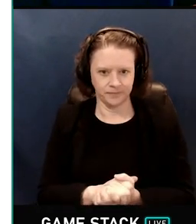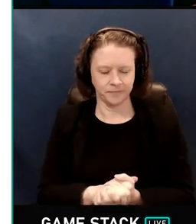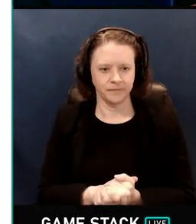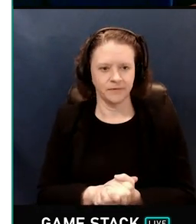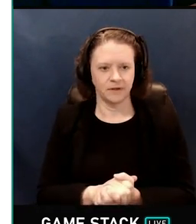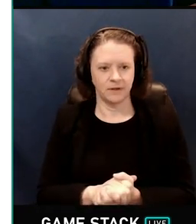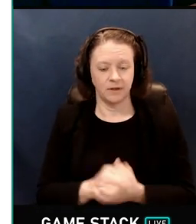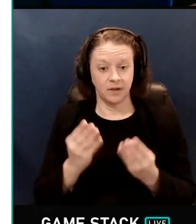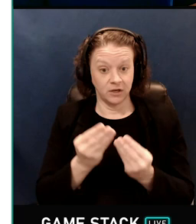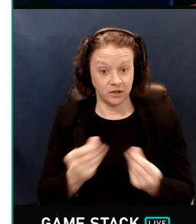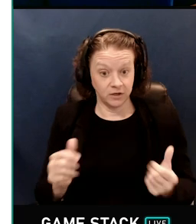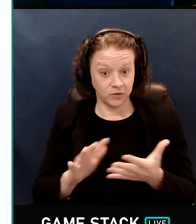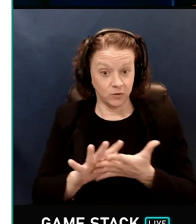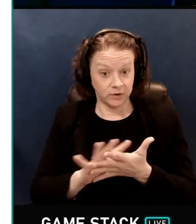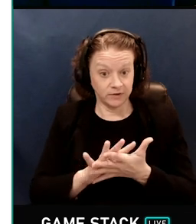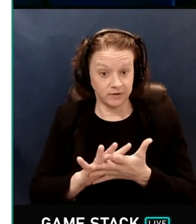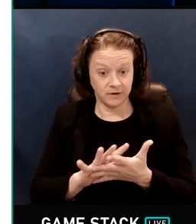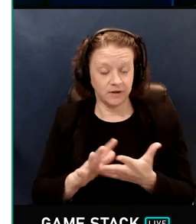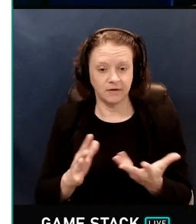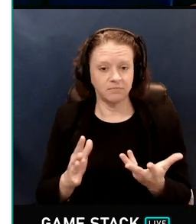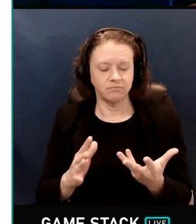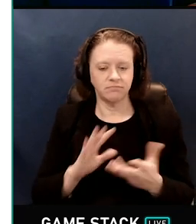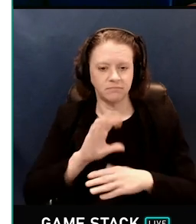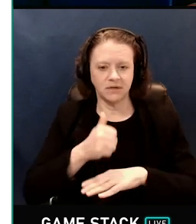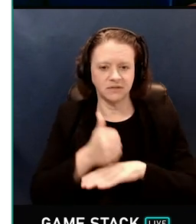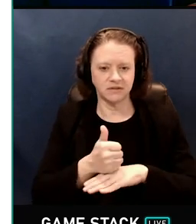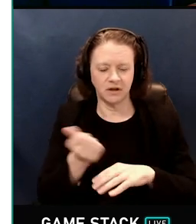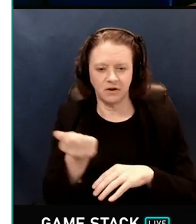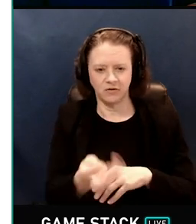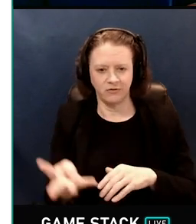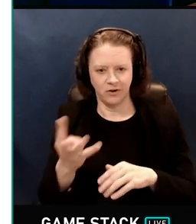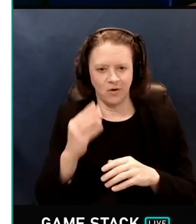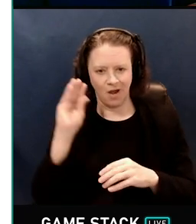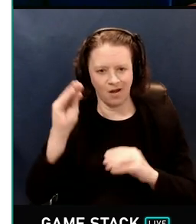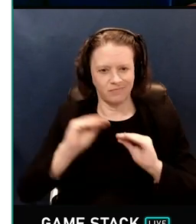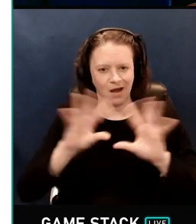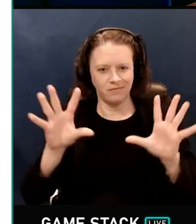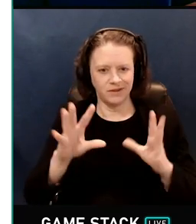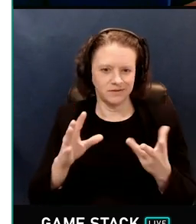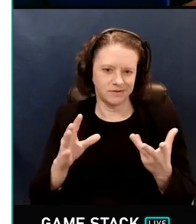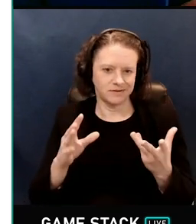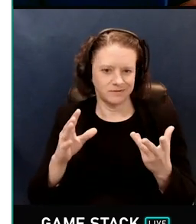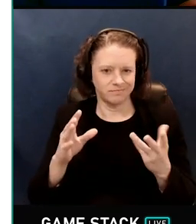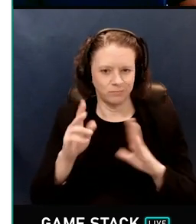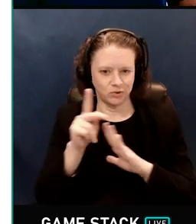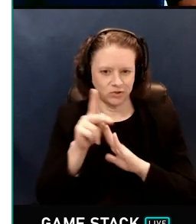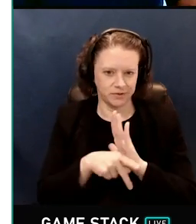Denoising is grounded in a couple of reasonably obvious principles.